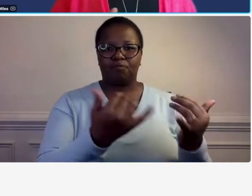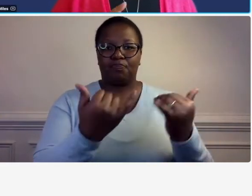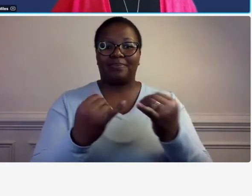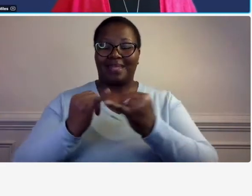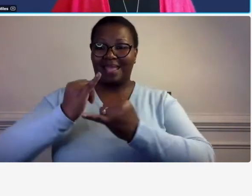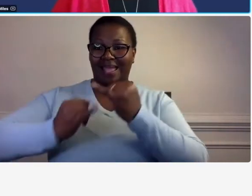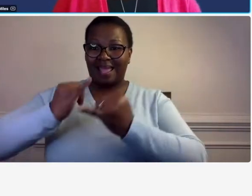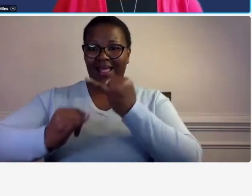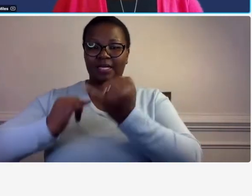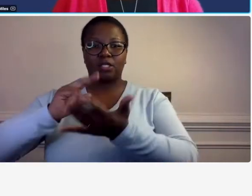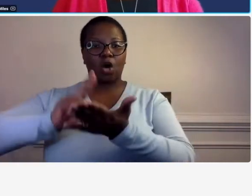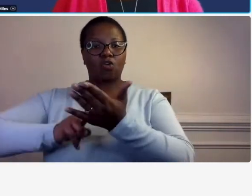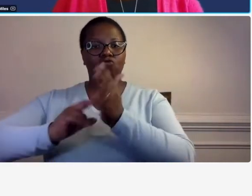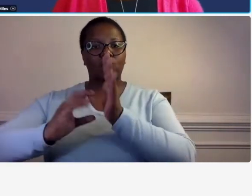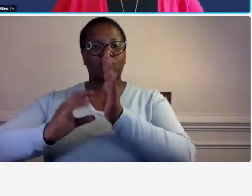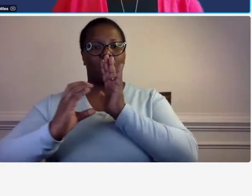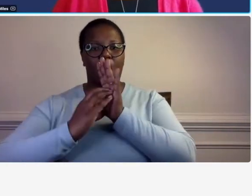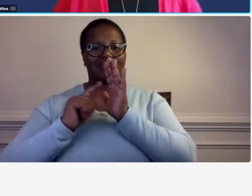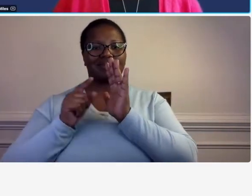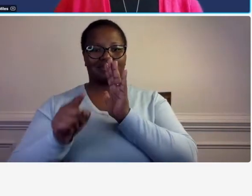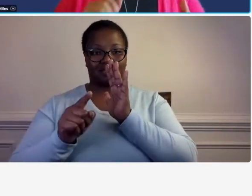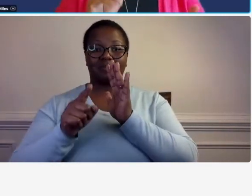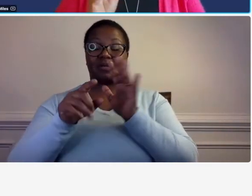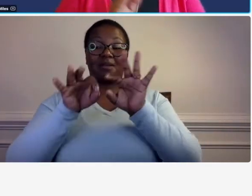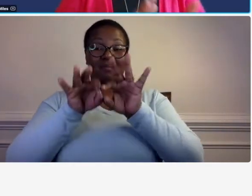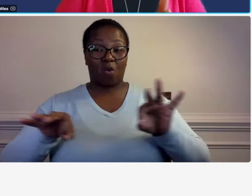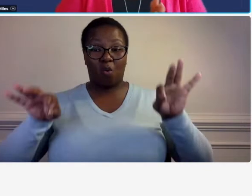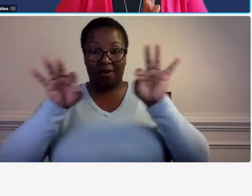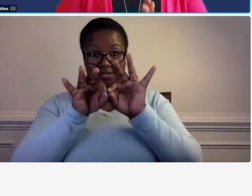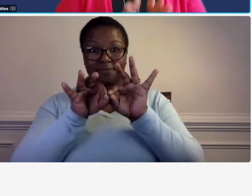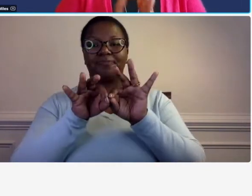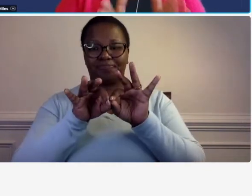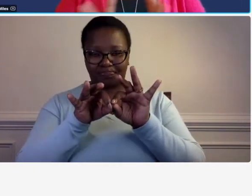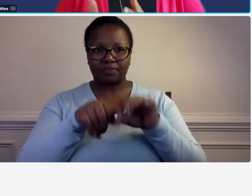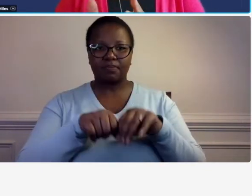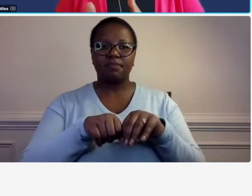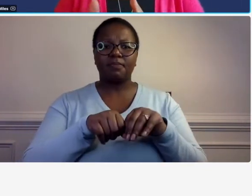clause that um that's important so a lot of it seems like about half the people that are